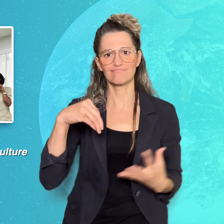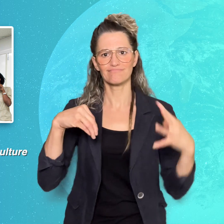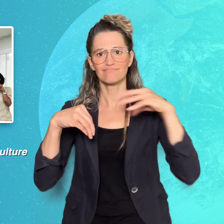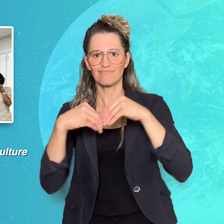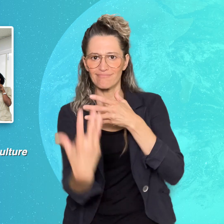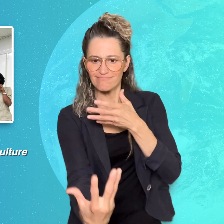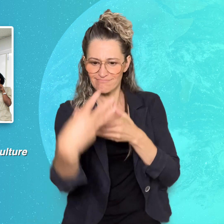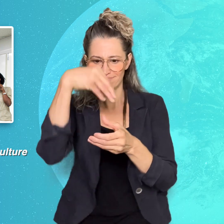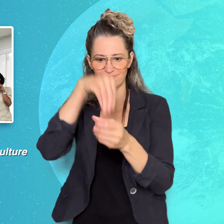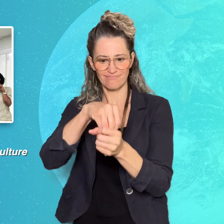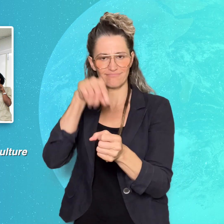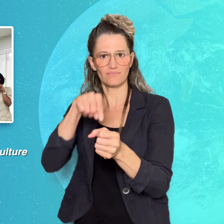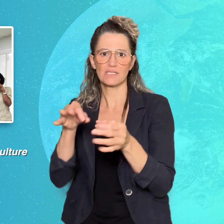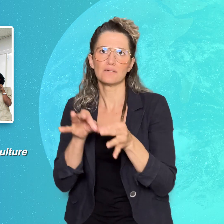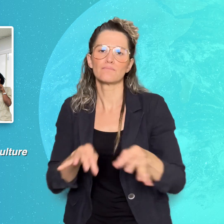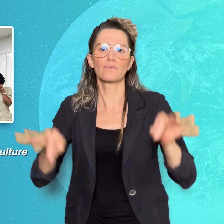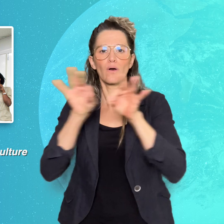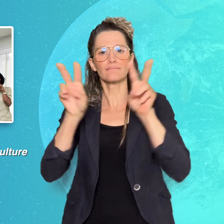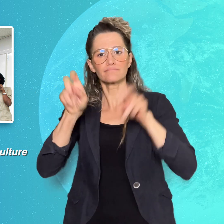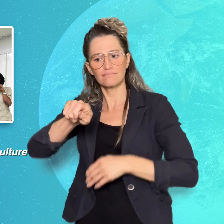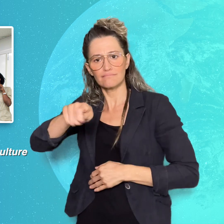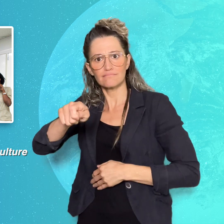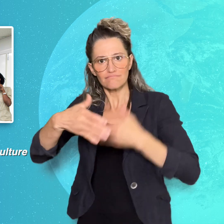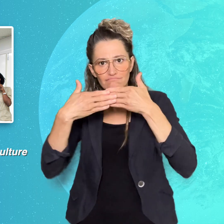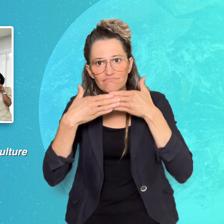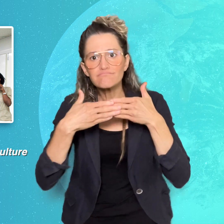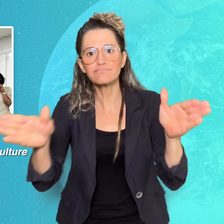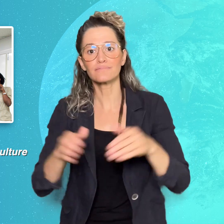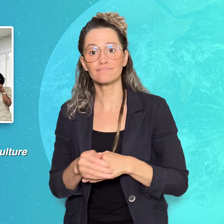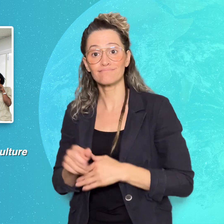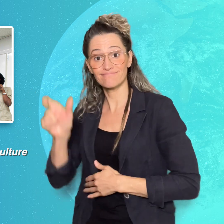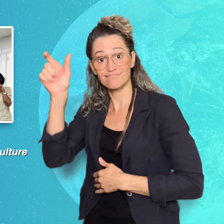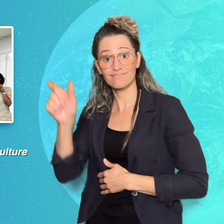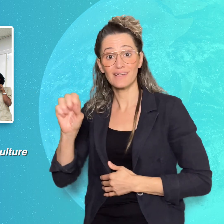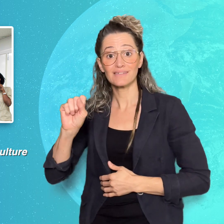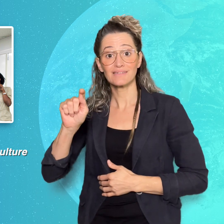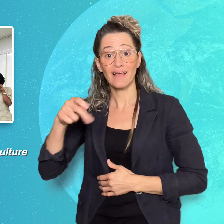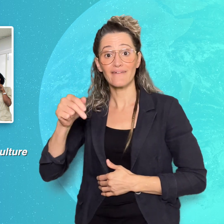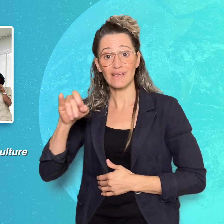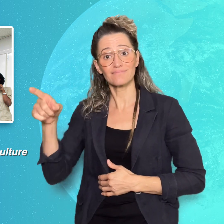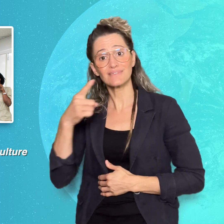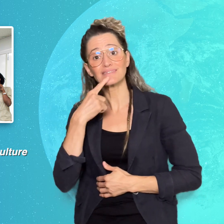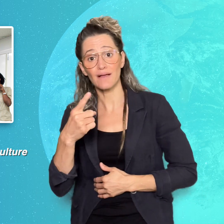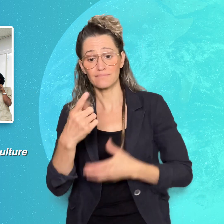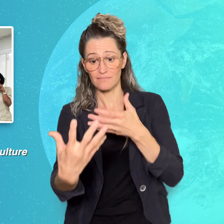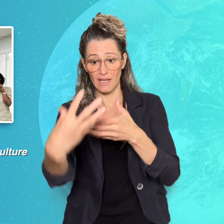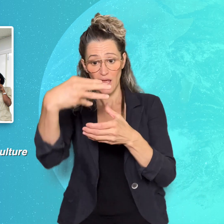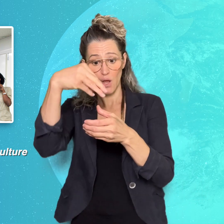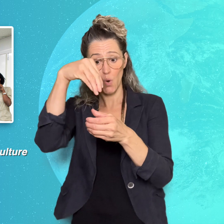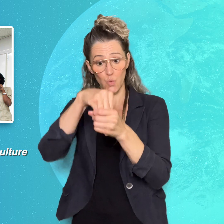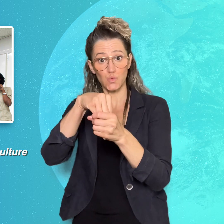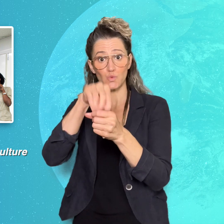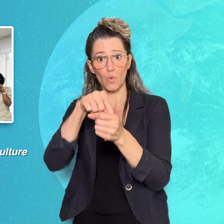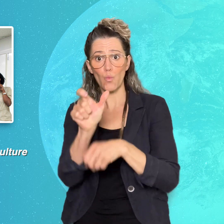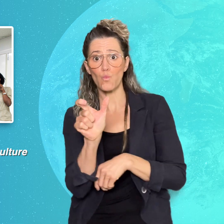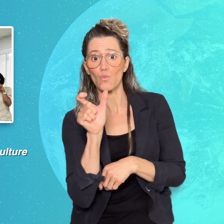inclusiveness is a key ingredient. As Stephanie says,